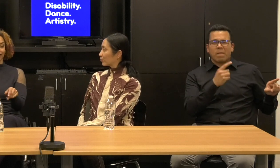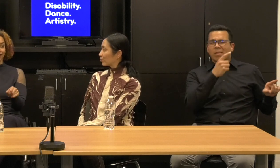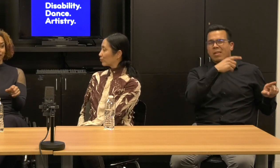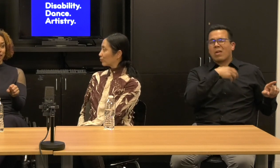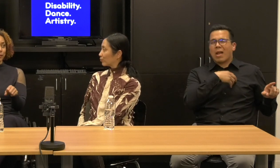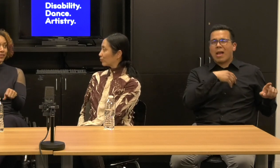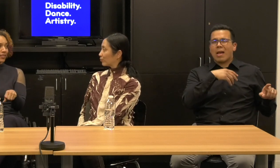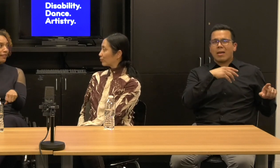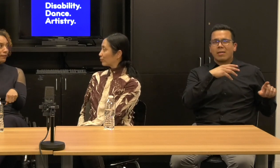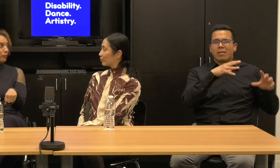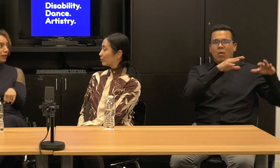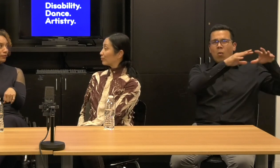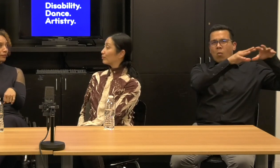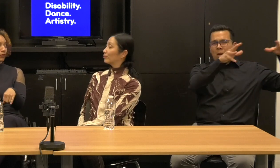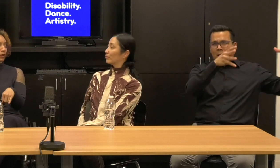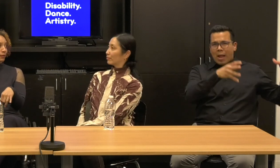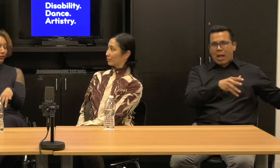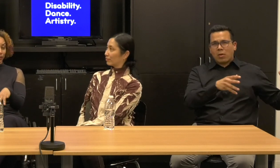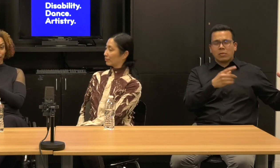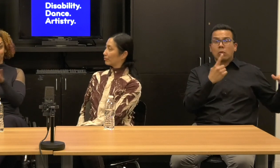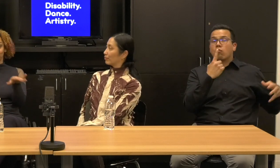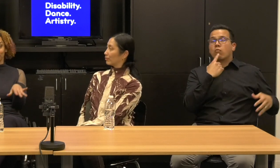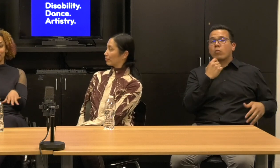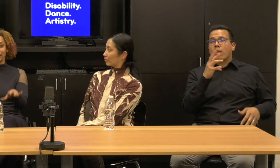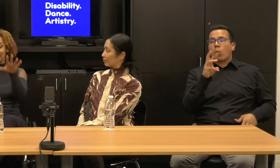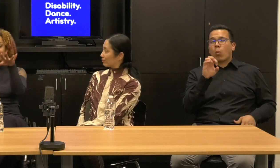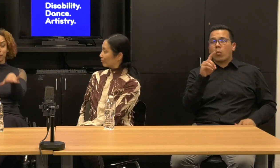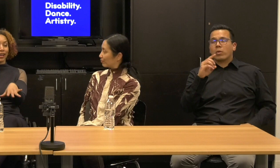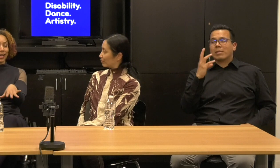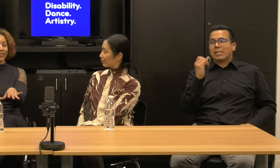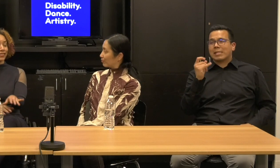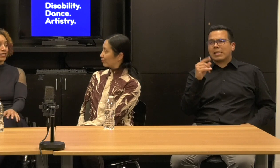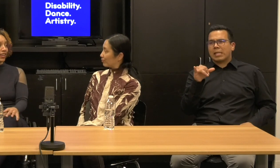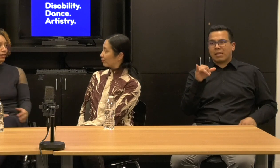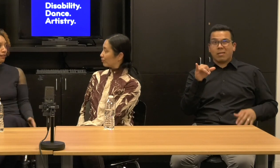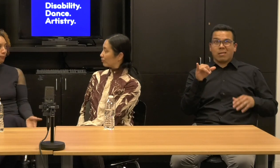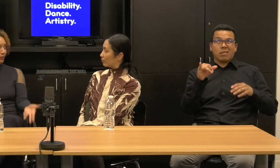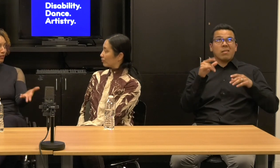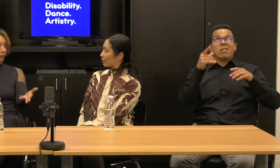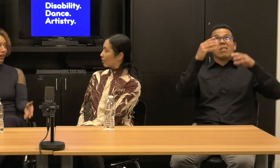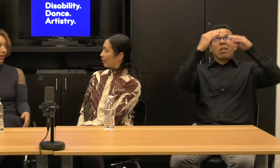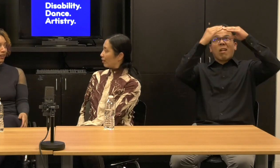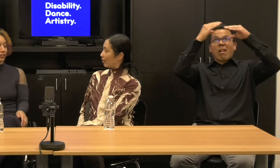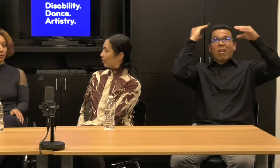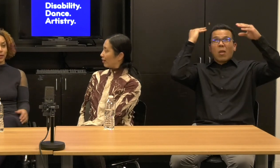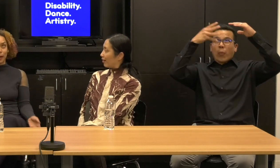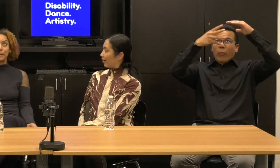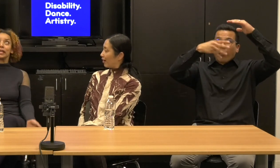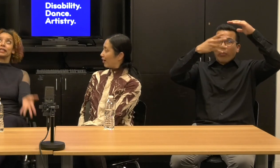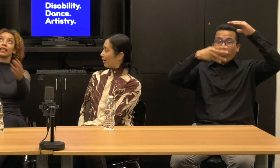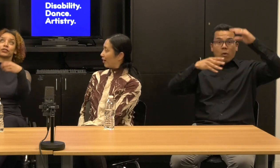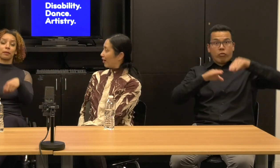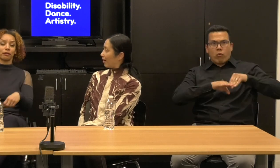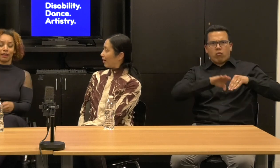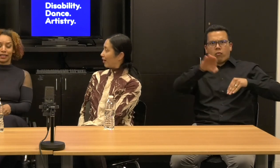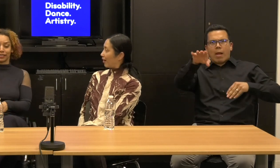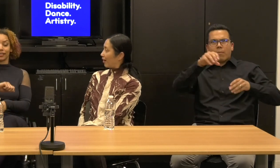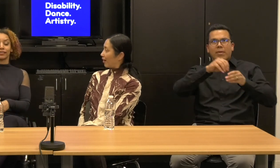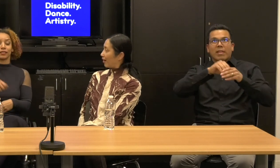in Redwood City for one for three month or three month period between leaky warehouse. The ramp was in the warehouse and we would come in and sweep the rain and the dust and